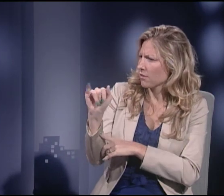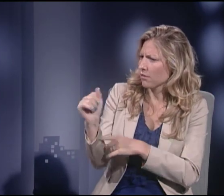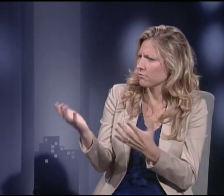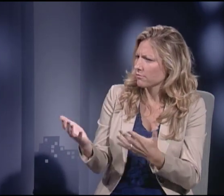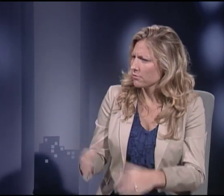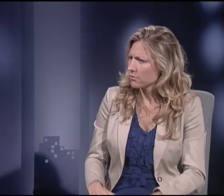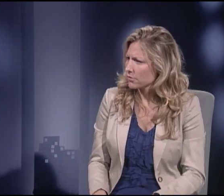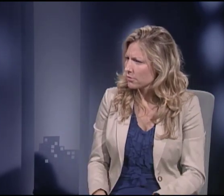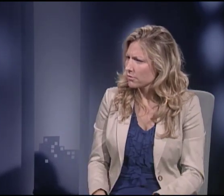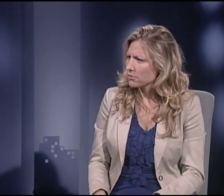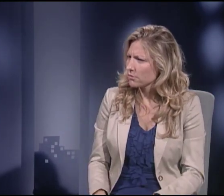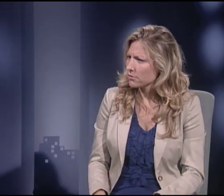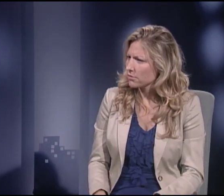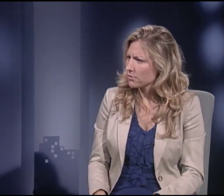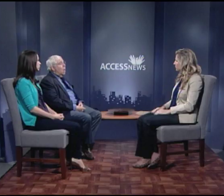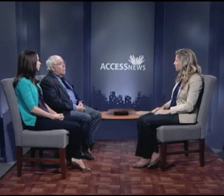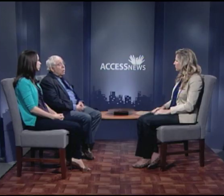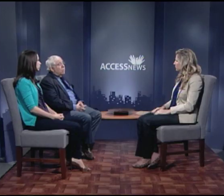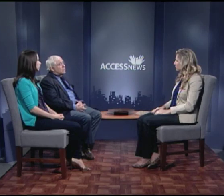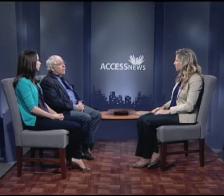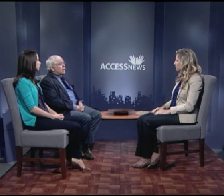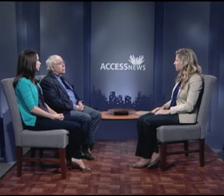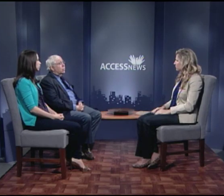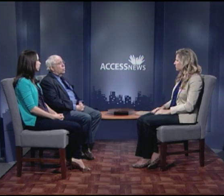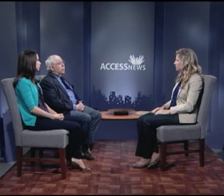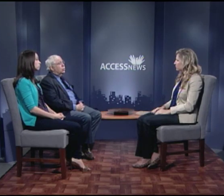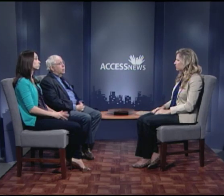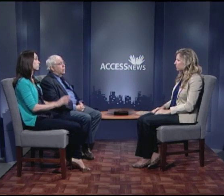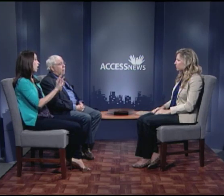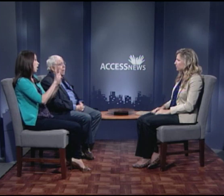but can you describe militia? Well, that's an excellent question,